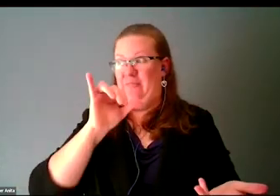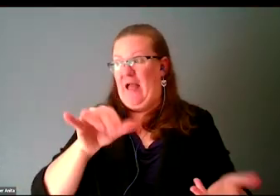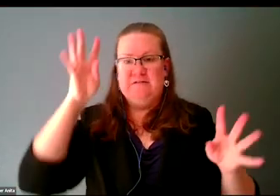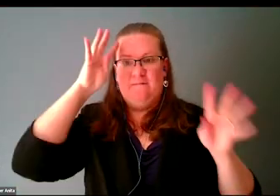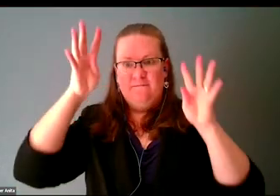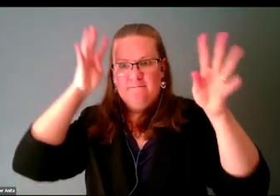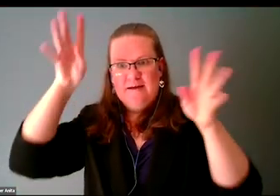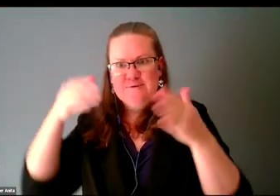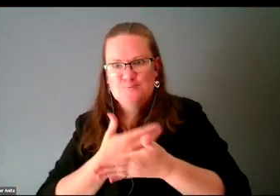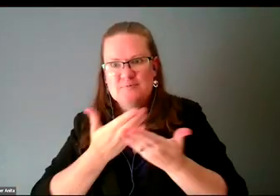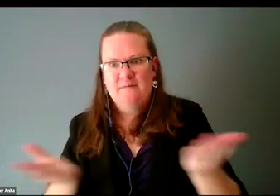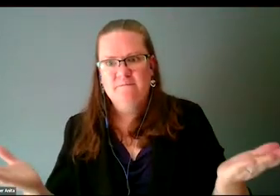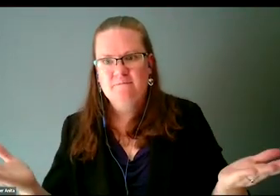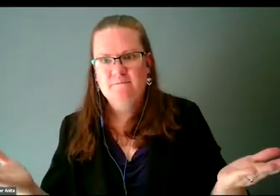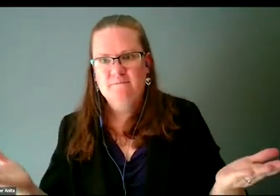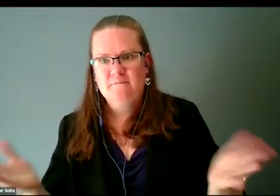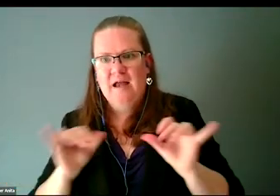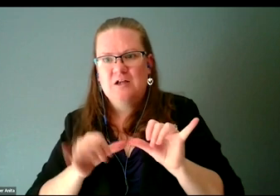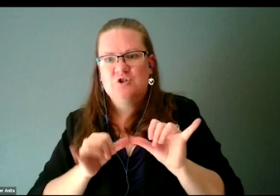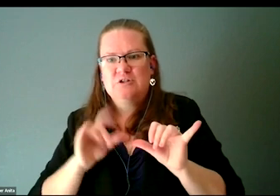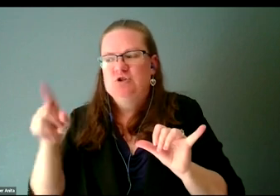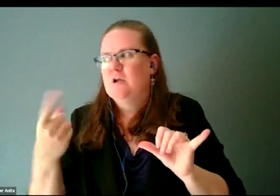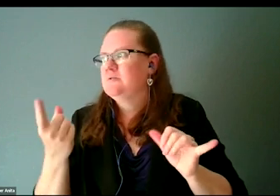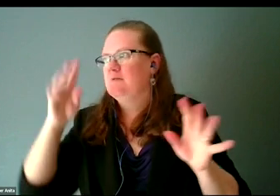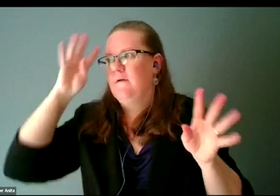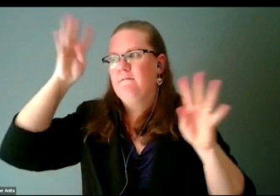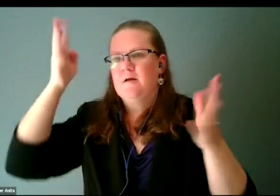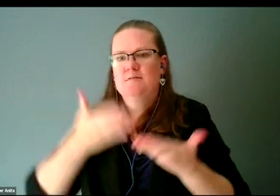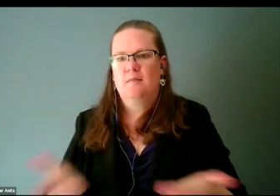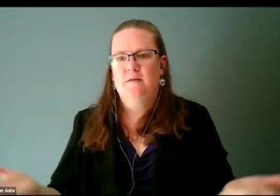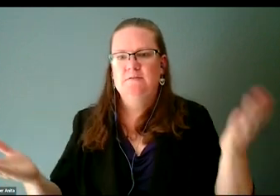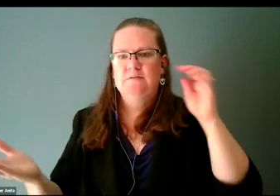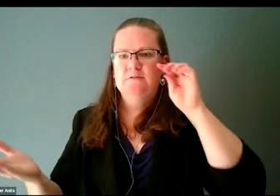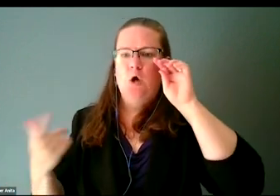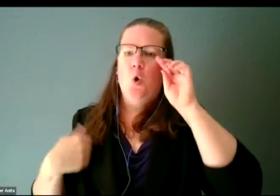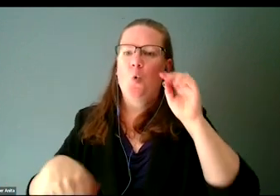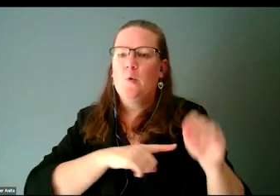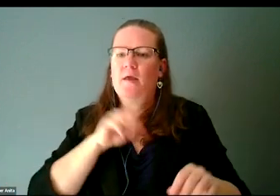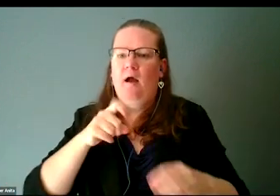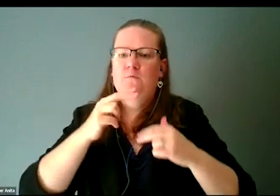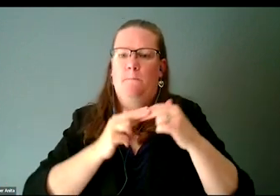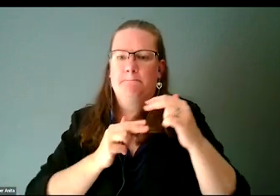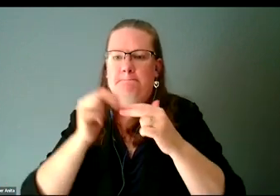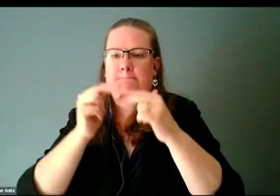Engineering is coming up with things, and we have to build our own lives every day.